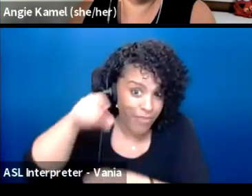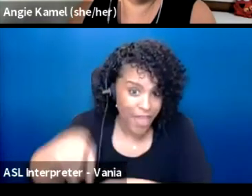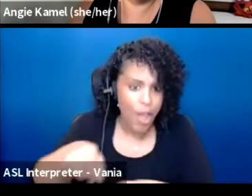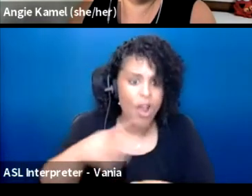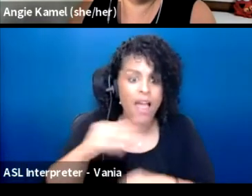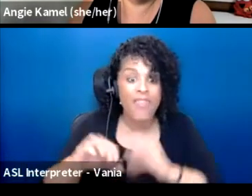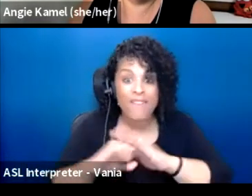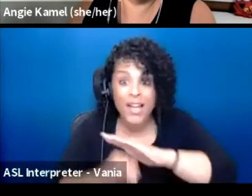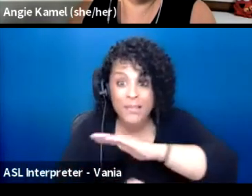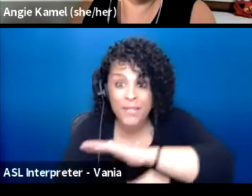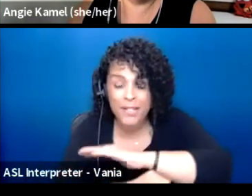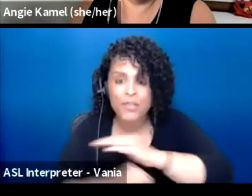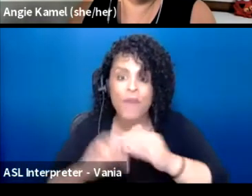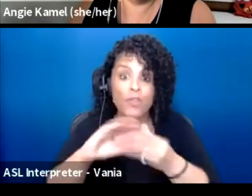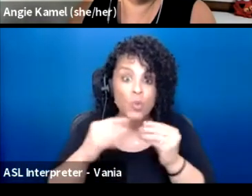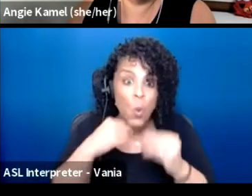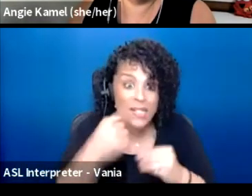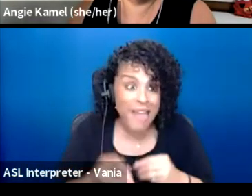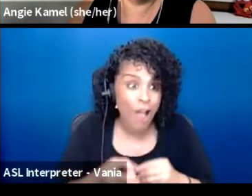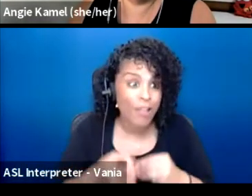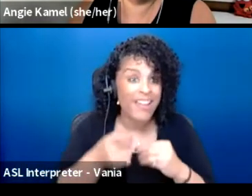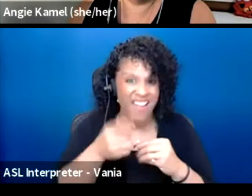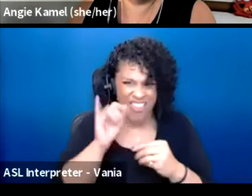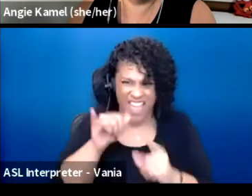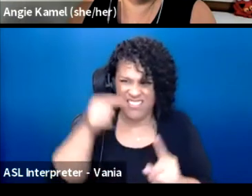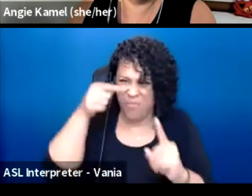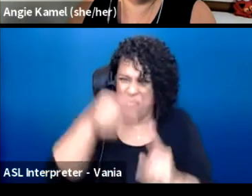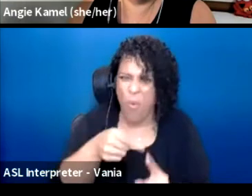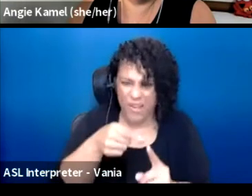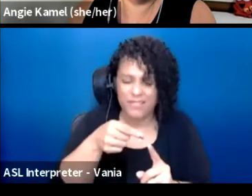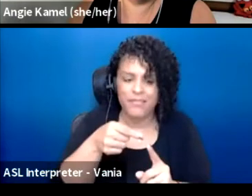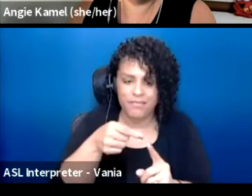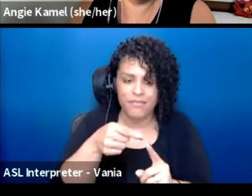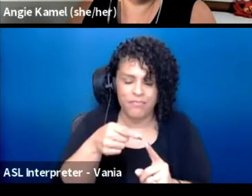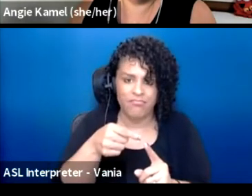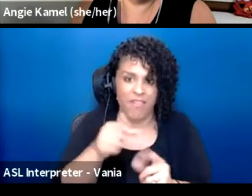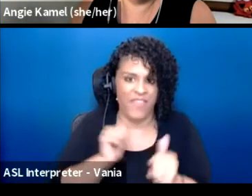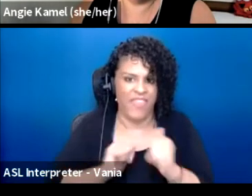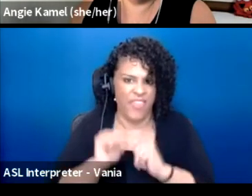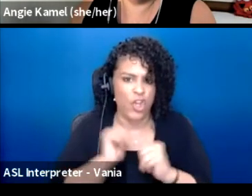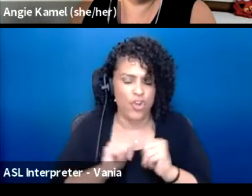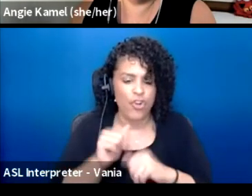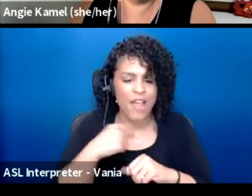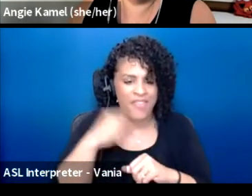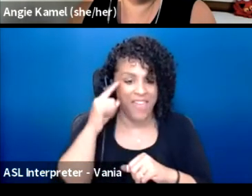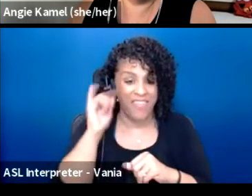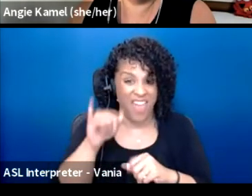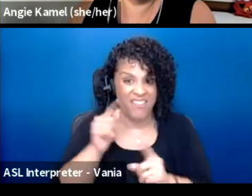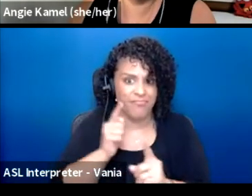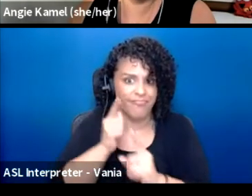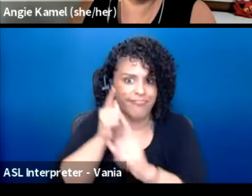of storytelling really is what theater is about. And I think that's the direction I'd like to see.